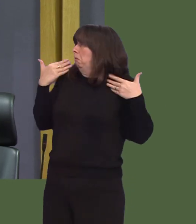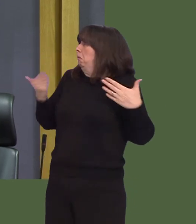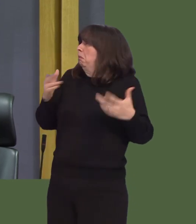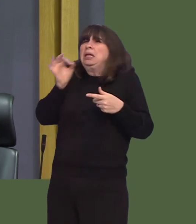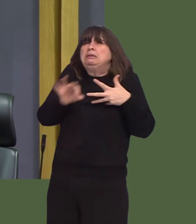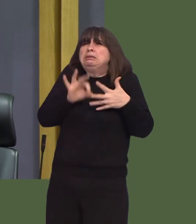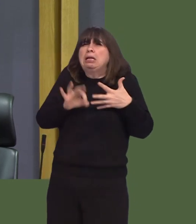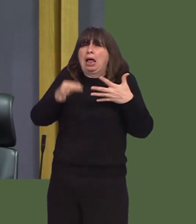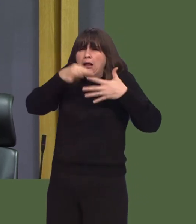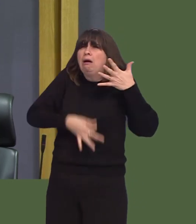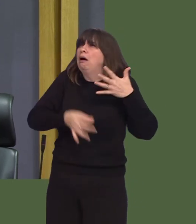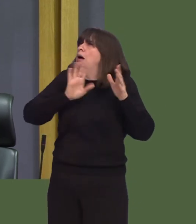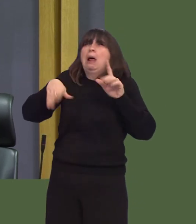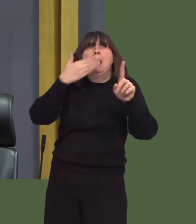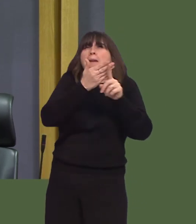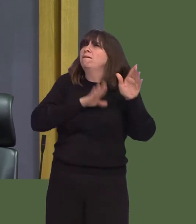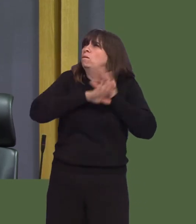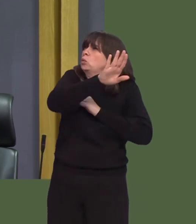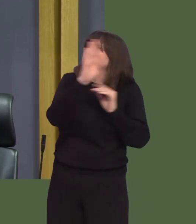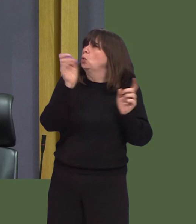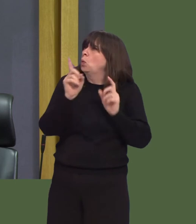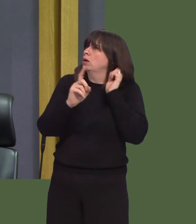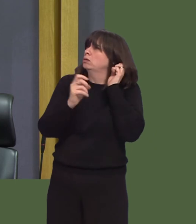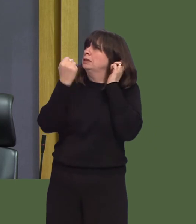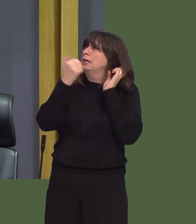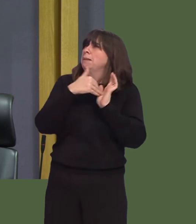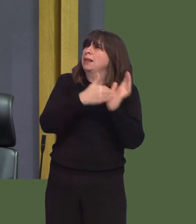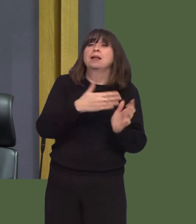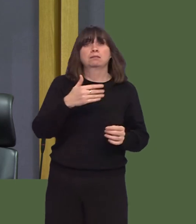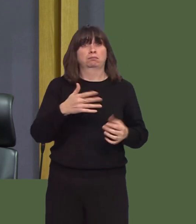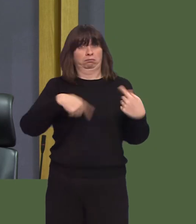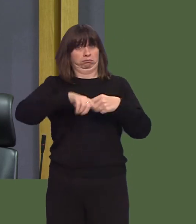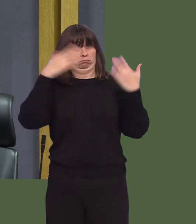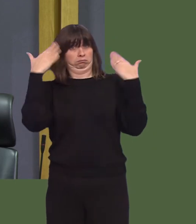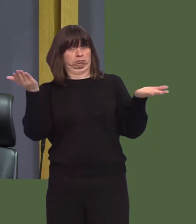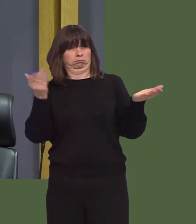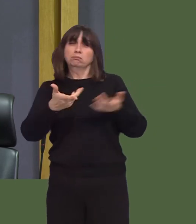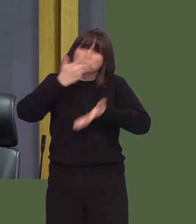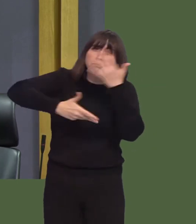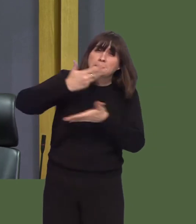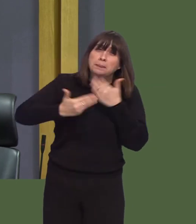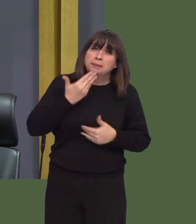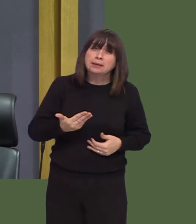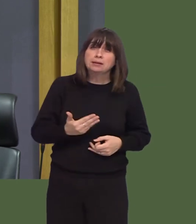idea as to what your intentions were. So, could you outline what they are, especially in the context of the fact that there is already